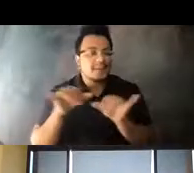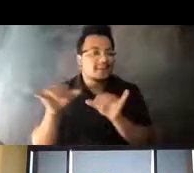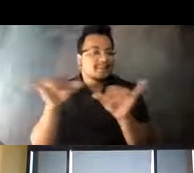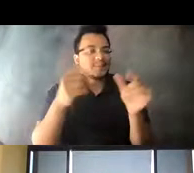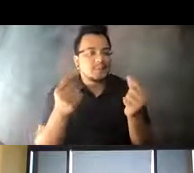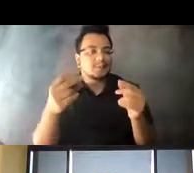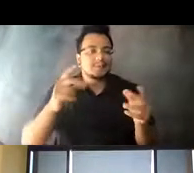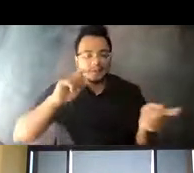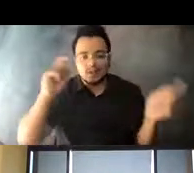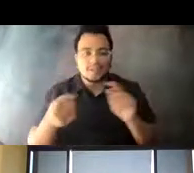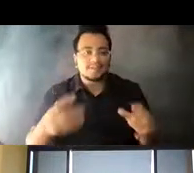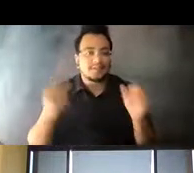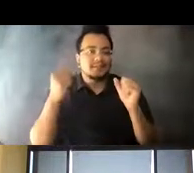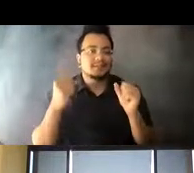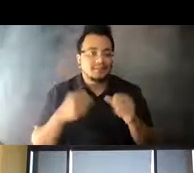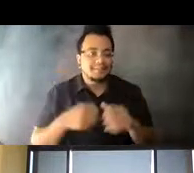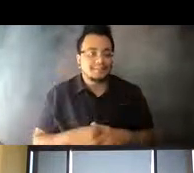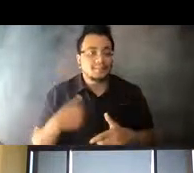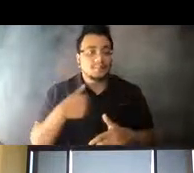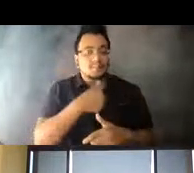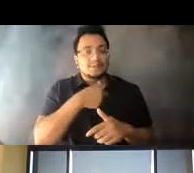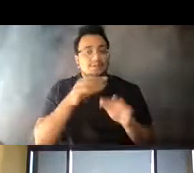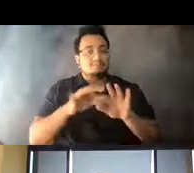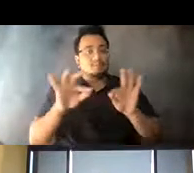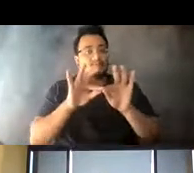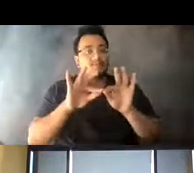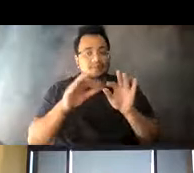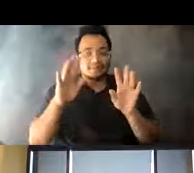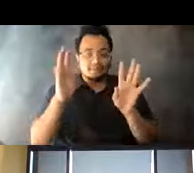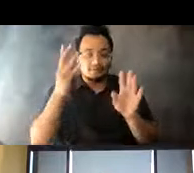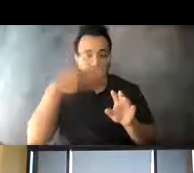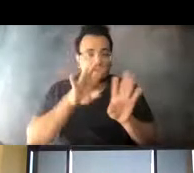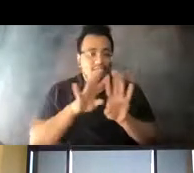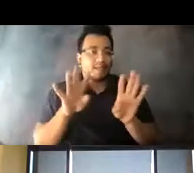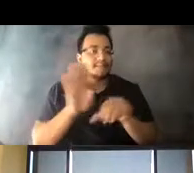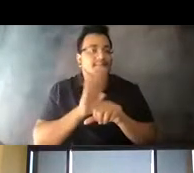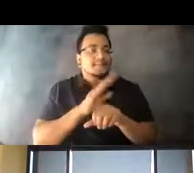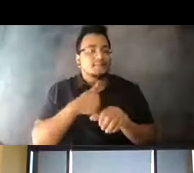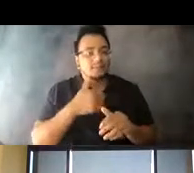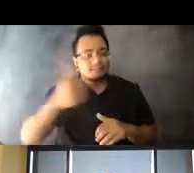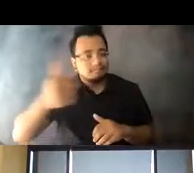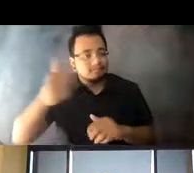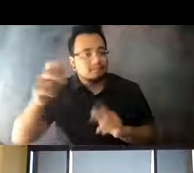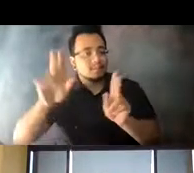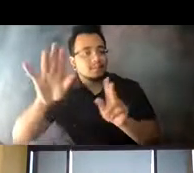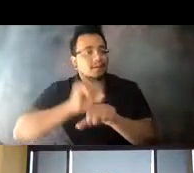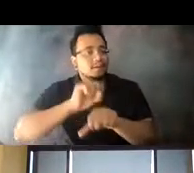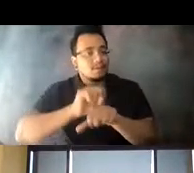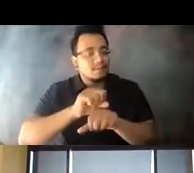14:42:28 As we are considered to be an essential business with the mission to get essential workers to their jobs, we developed a clean ride